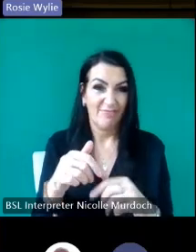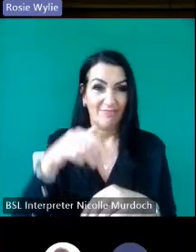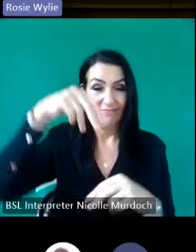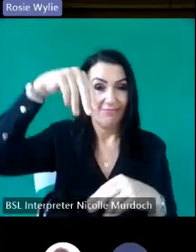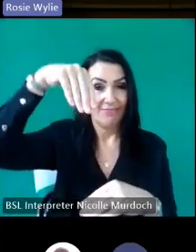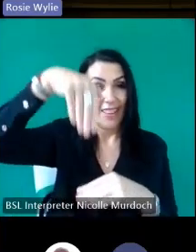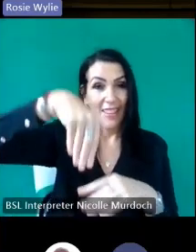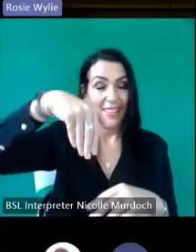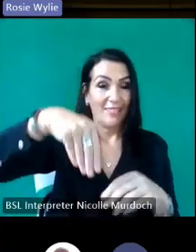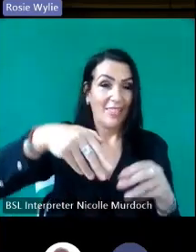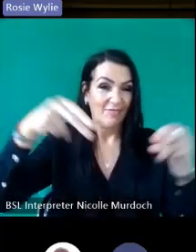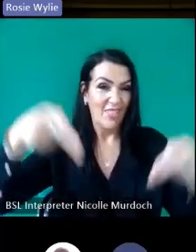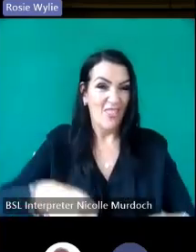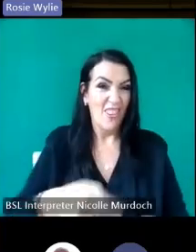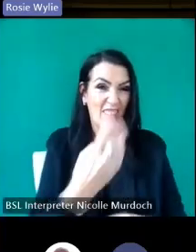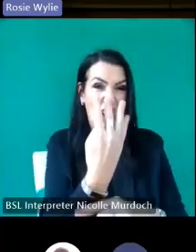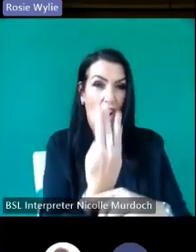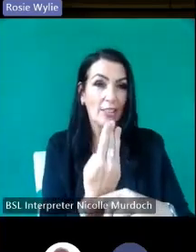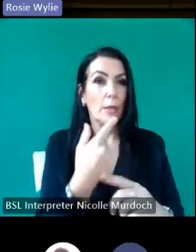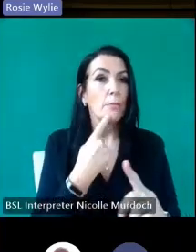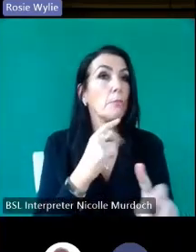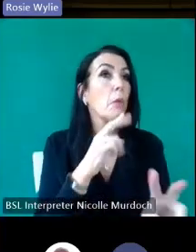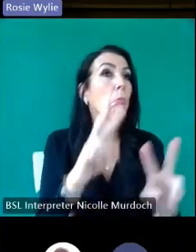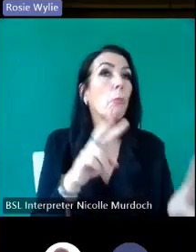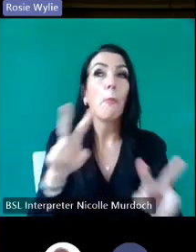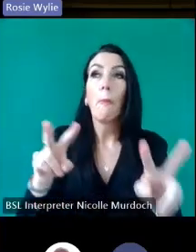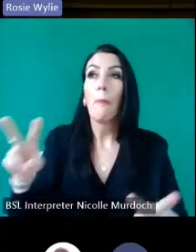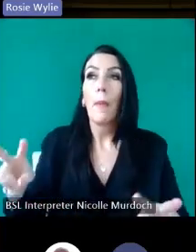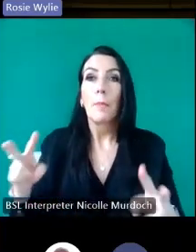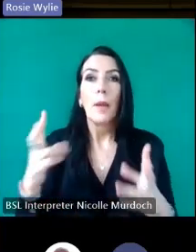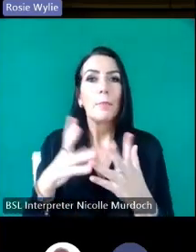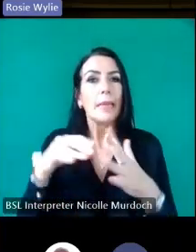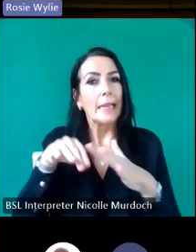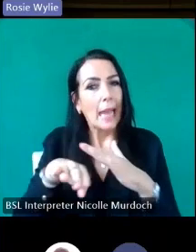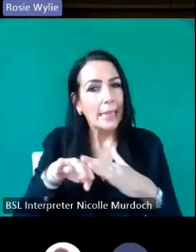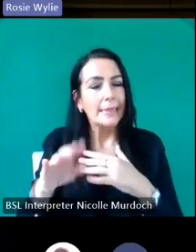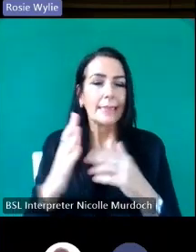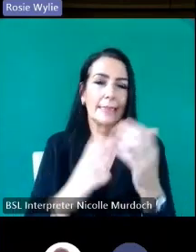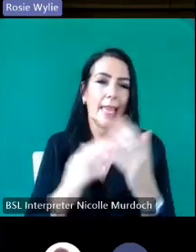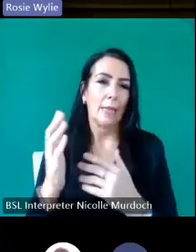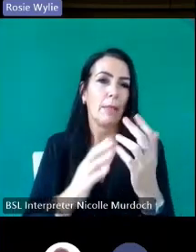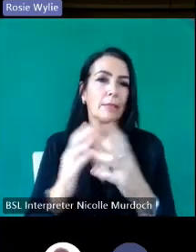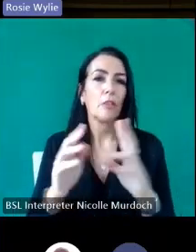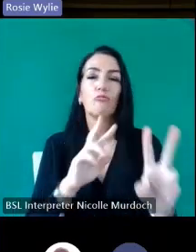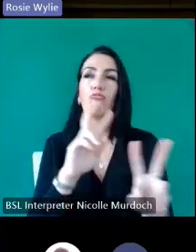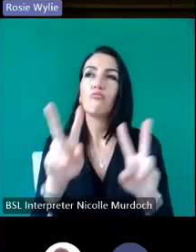me spending time inside the building and admiring the contents of the church the windows the